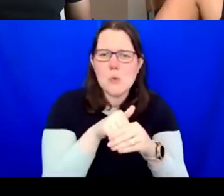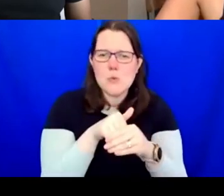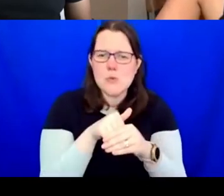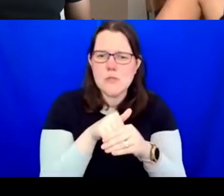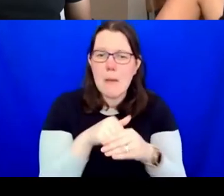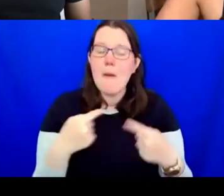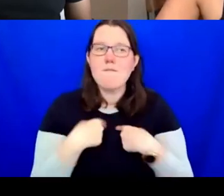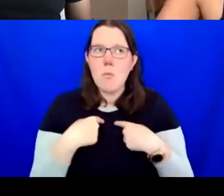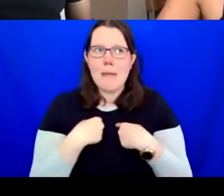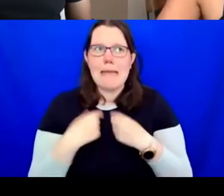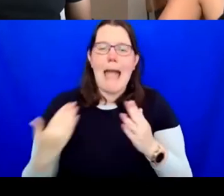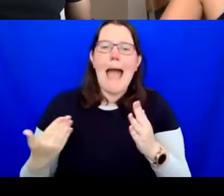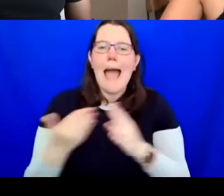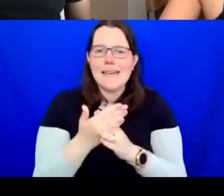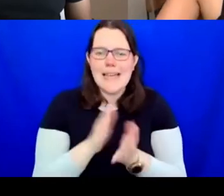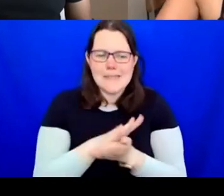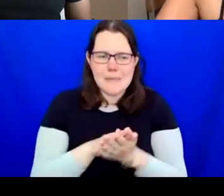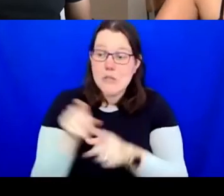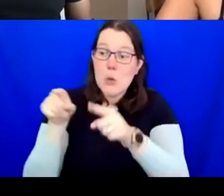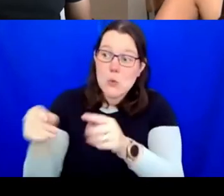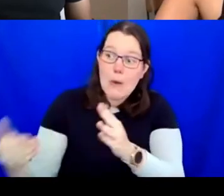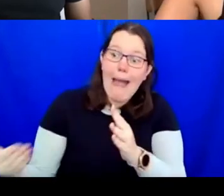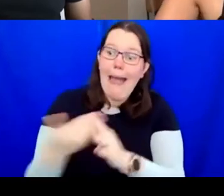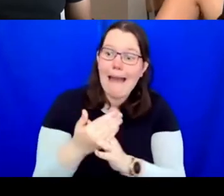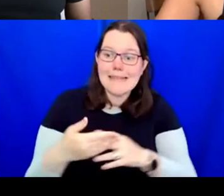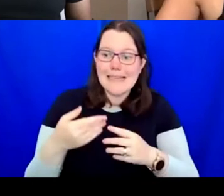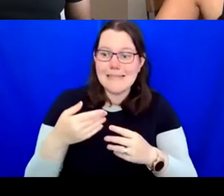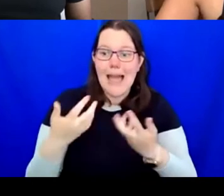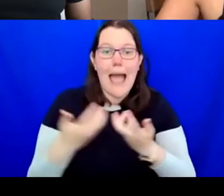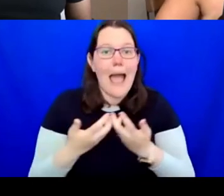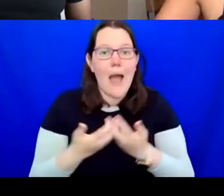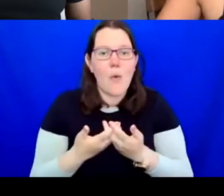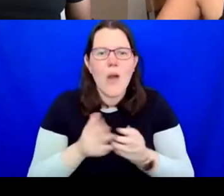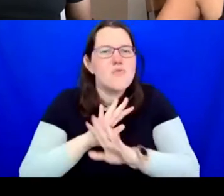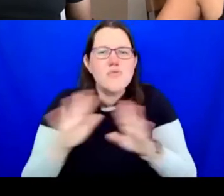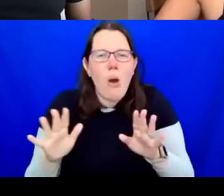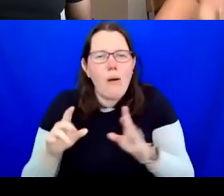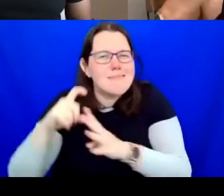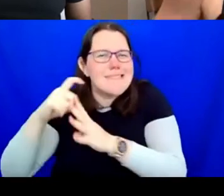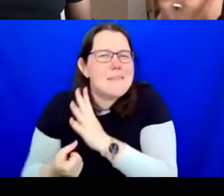not just about a disability. Someone who night not know they have a disability; say they might